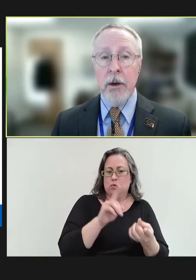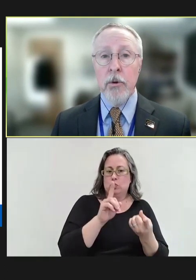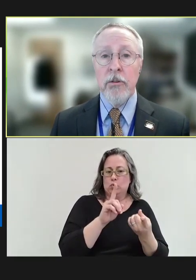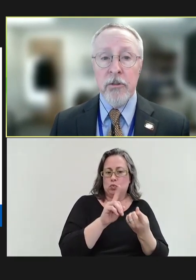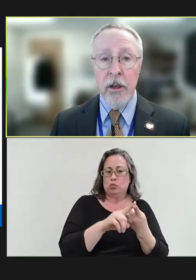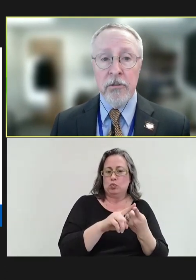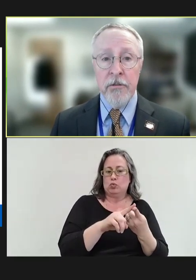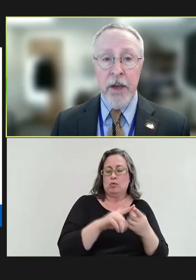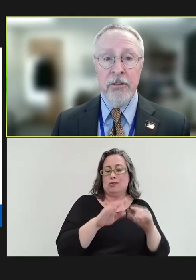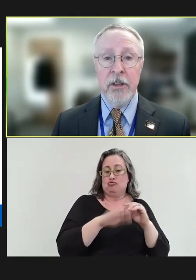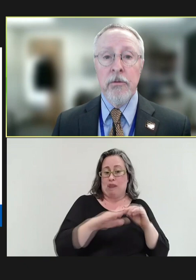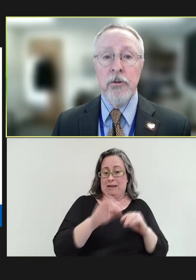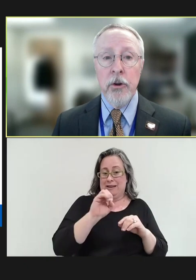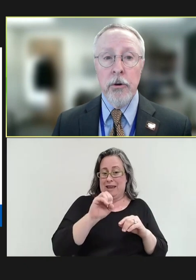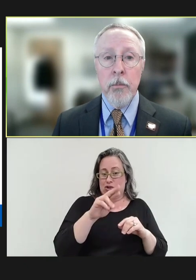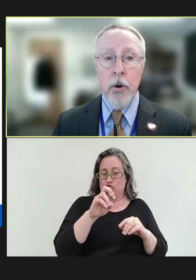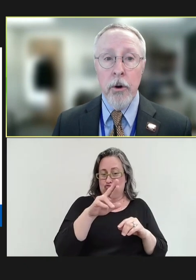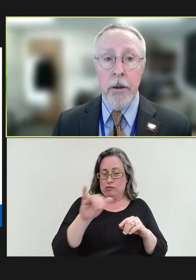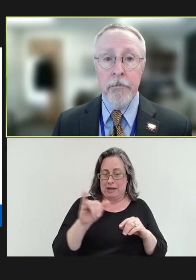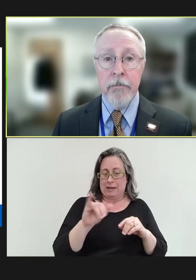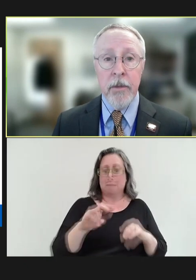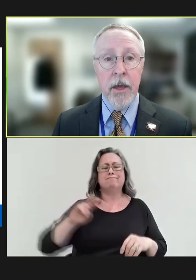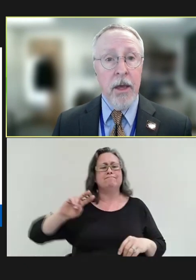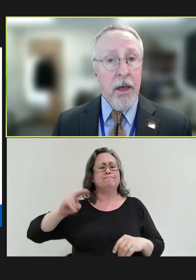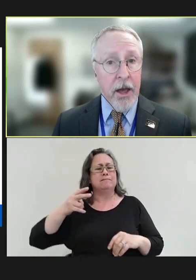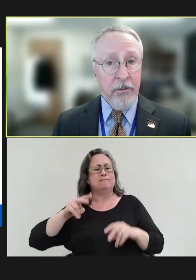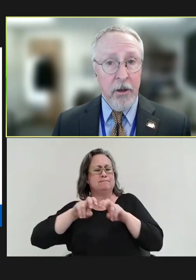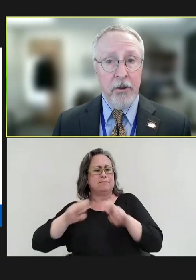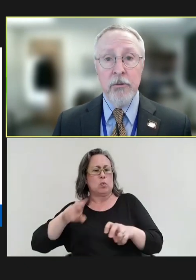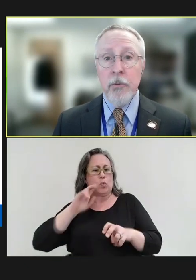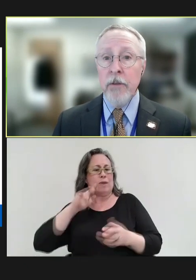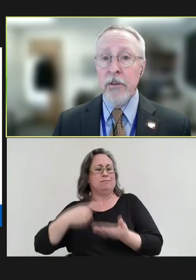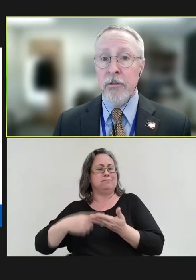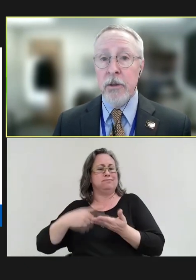will discuss the Vaccines for Children program. As I mentioned previously,